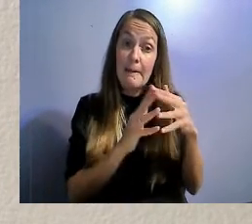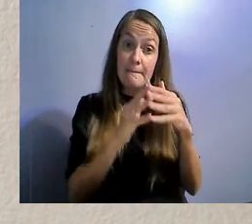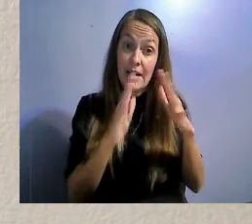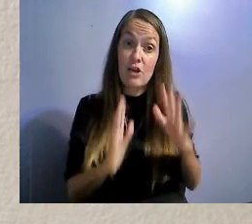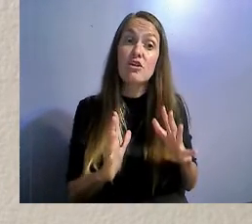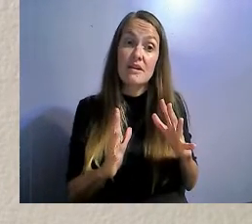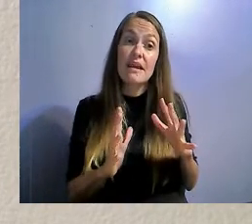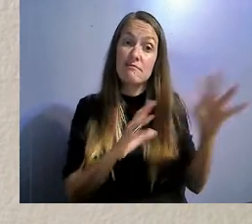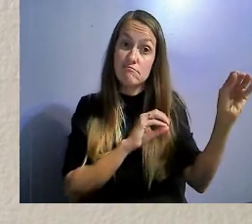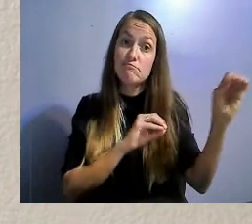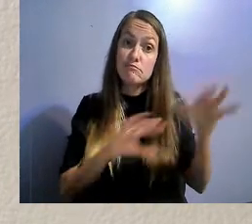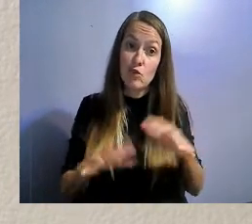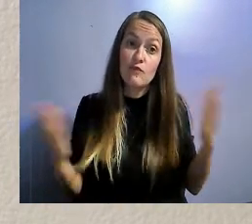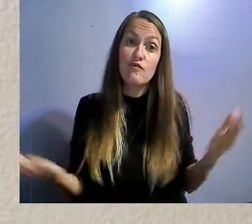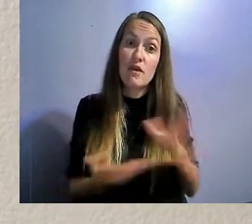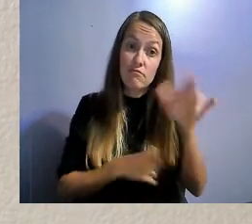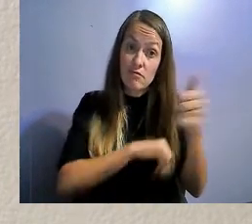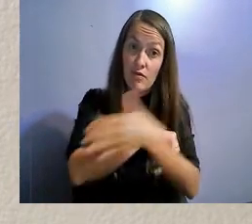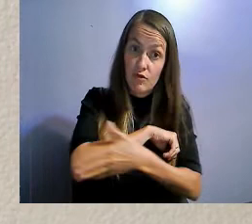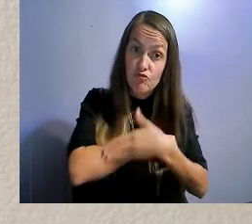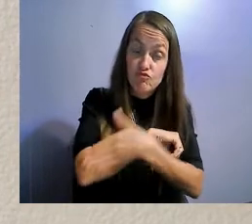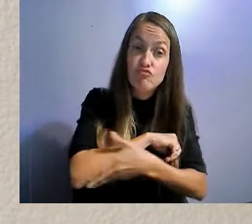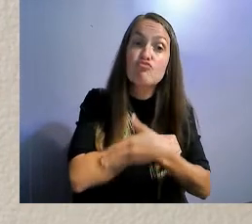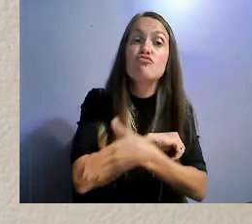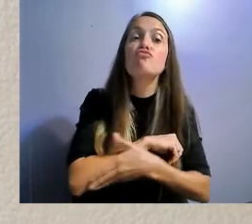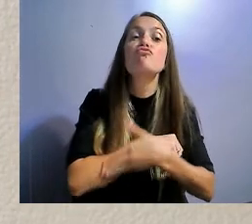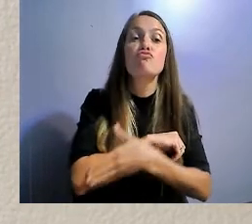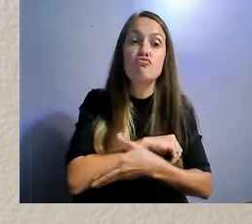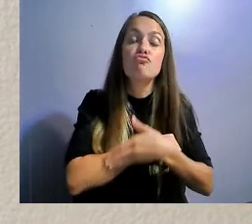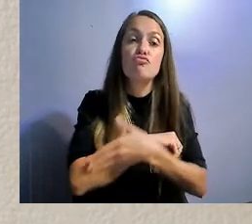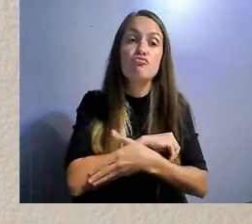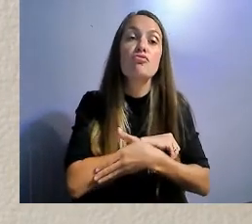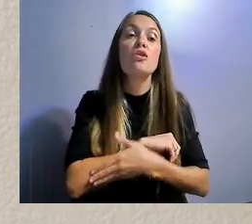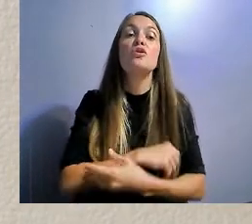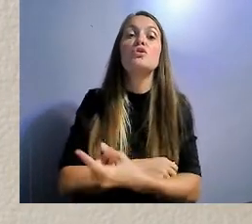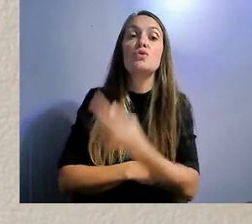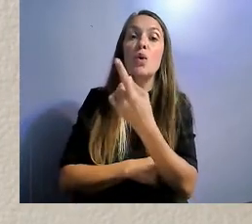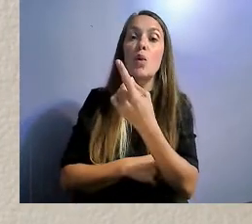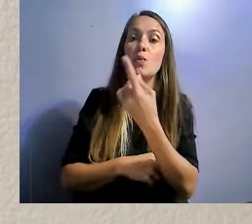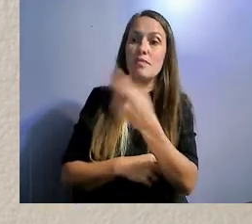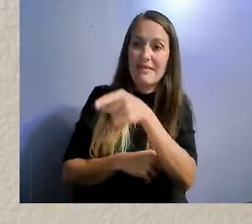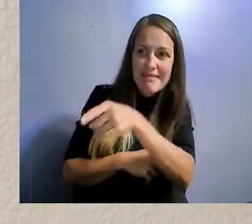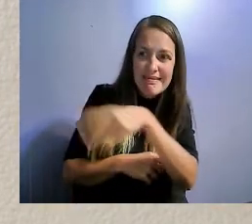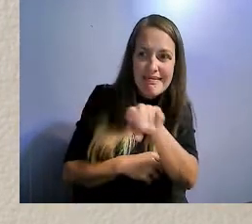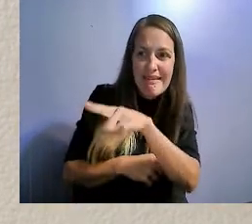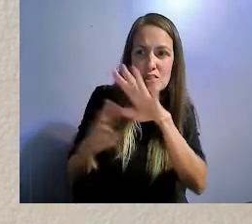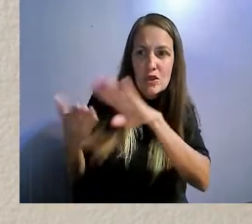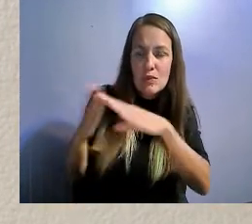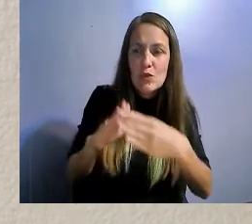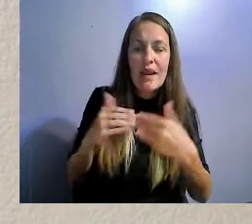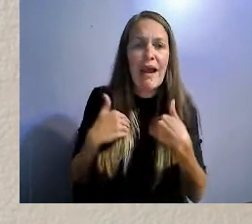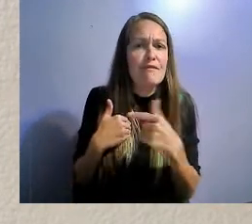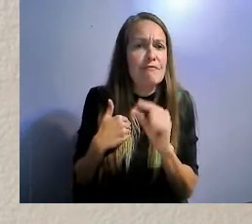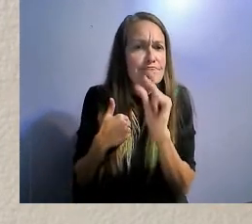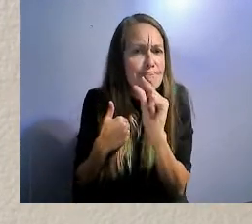a little access, very little recognition, very little power and how they understood it,